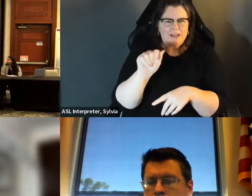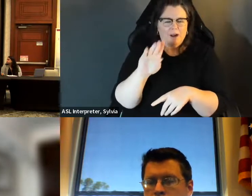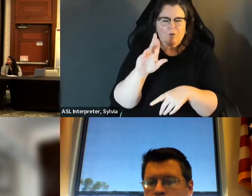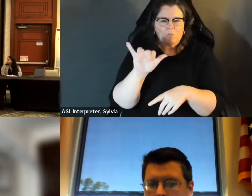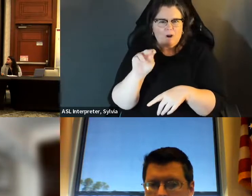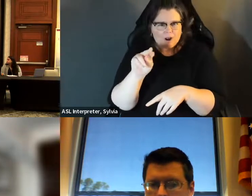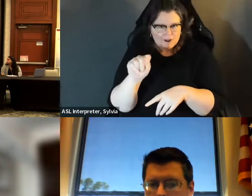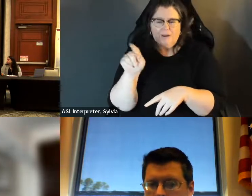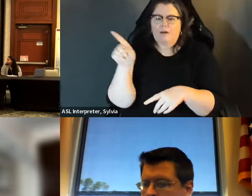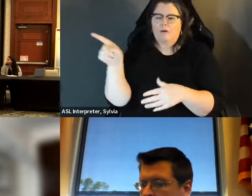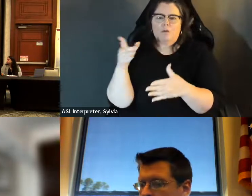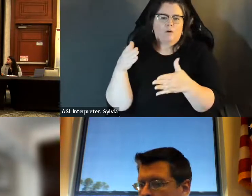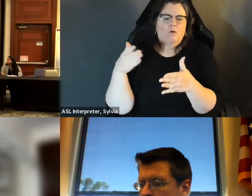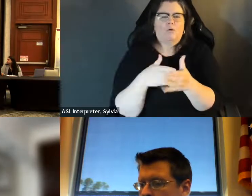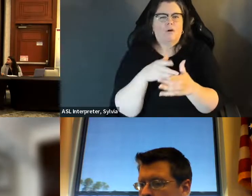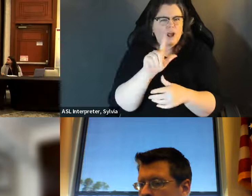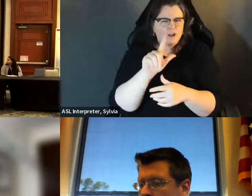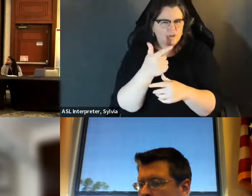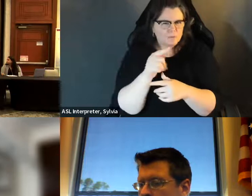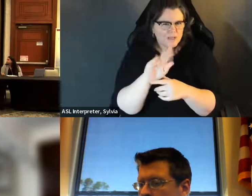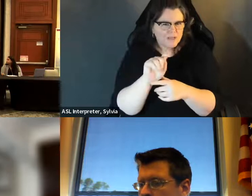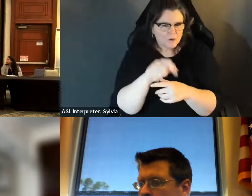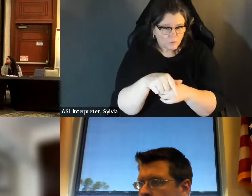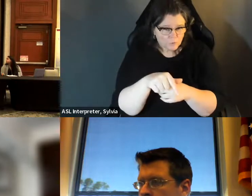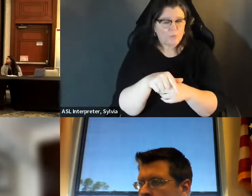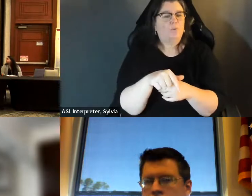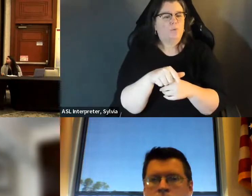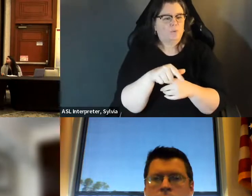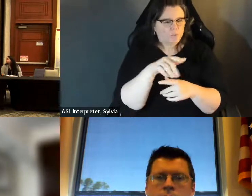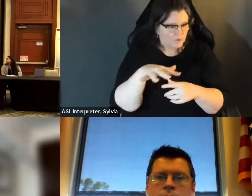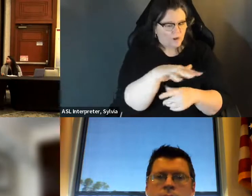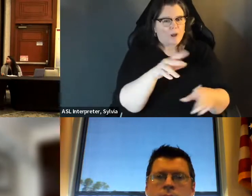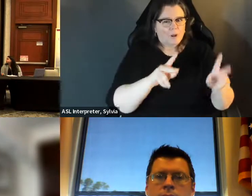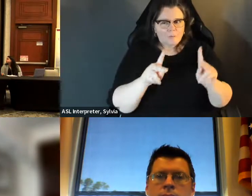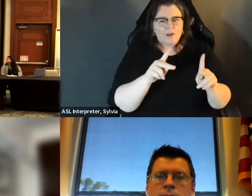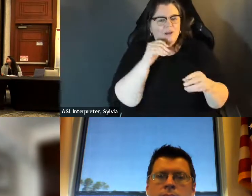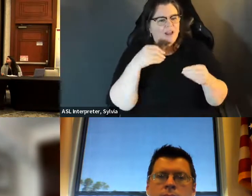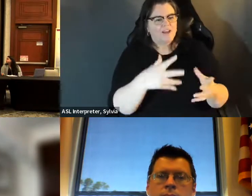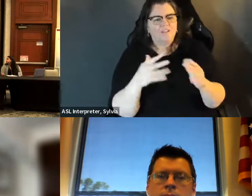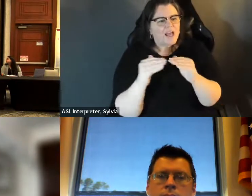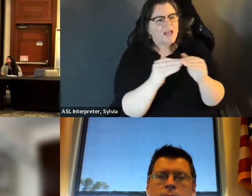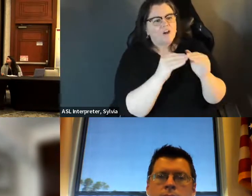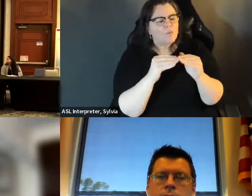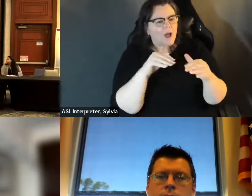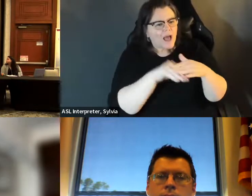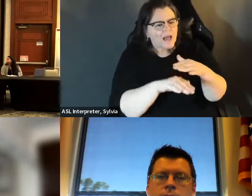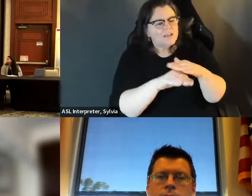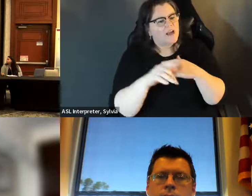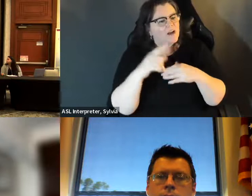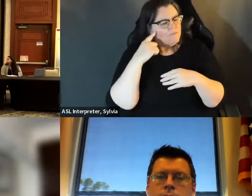Bryant teaming up with the moral majority, their issues were attacks on the LGBTQ2 community and their rights. When you saw Anita Bryant teaming up with the moral majority, their issues were attacks on the Lgbtq community and there opposition to equal access.